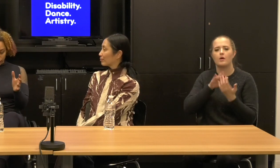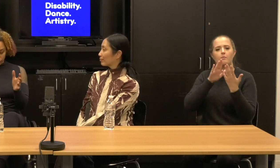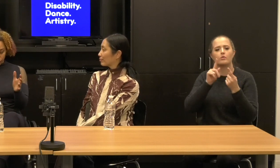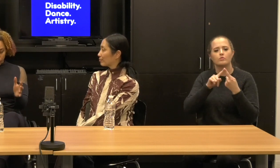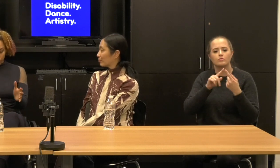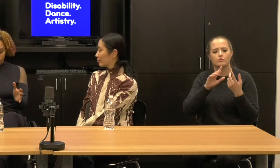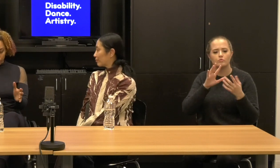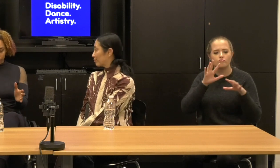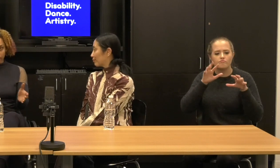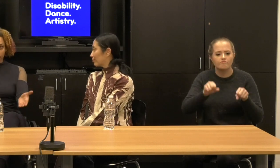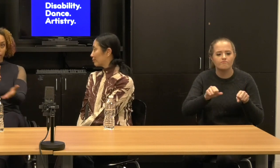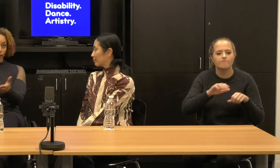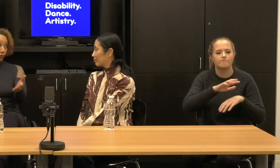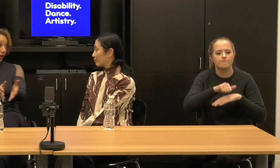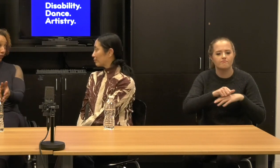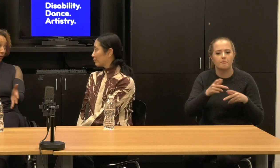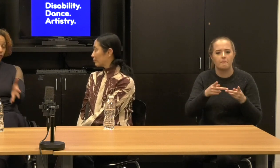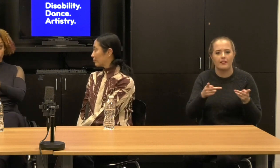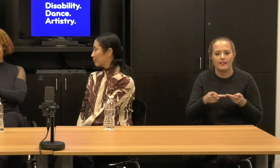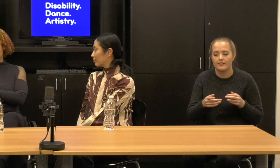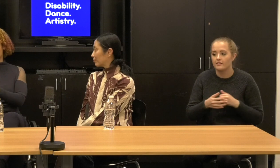Alice: So there were a number of things we have to think about structurally, right?